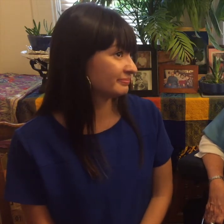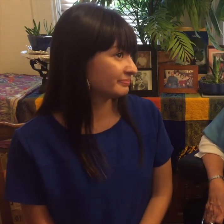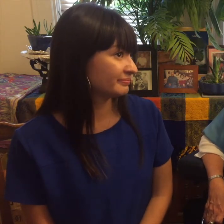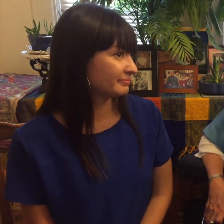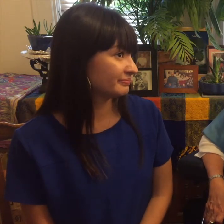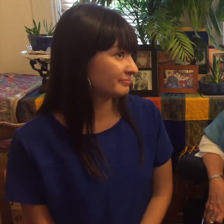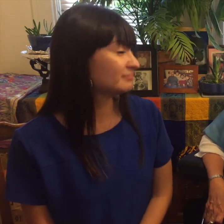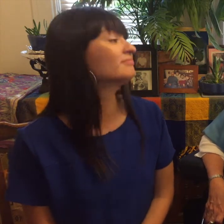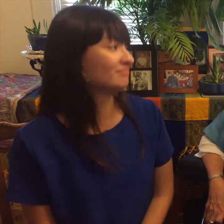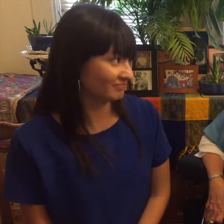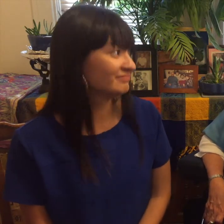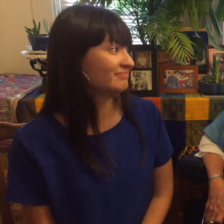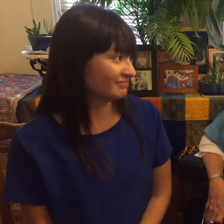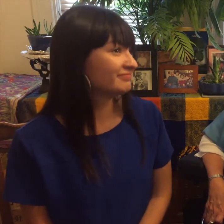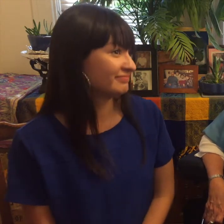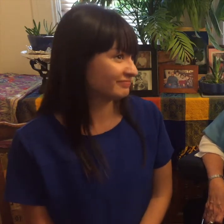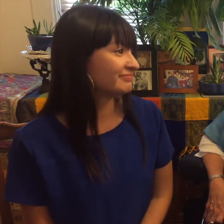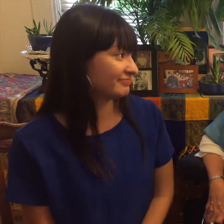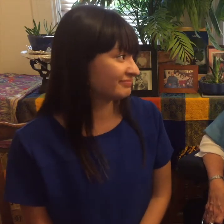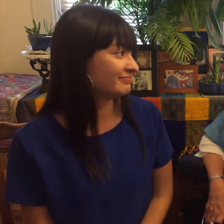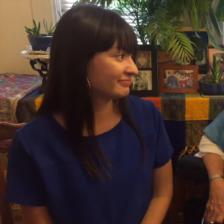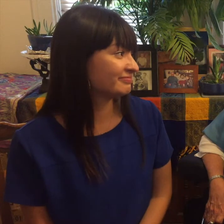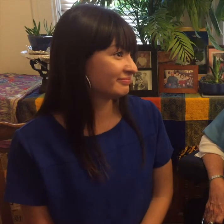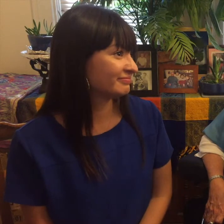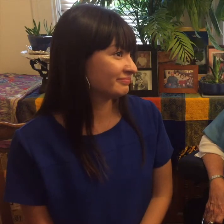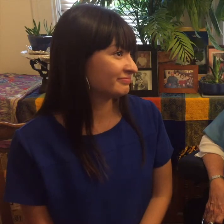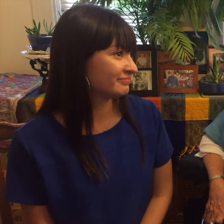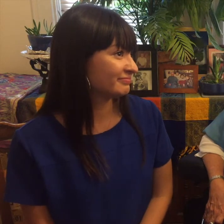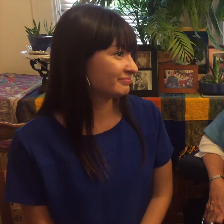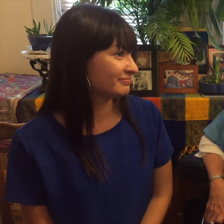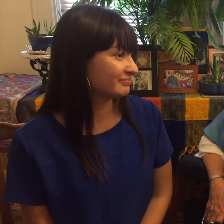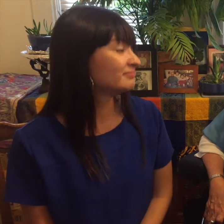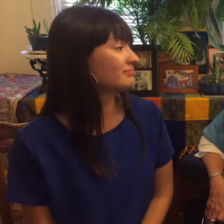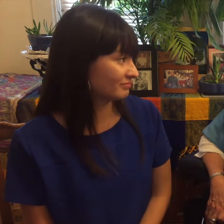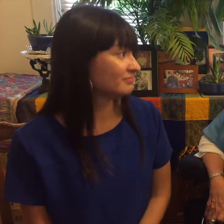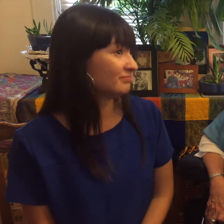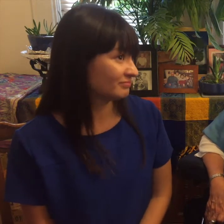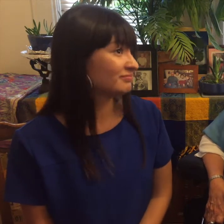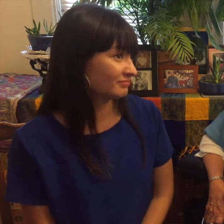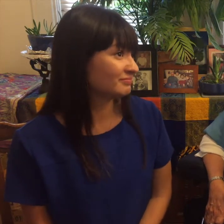more and more universities are accepting sign language as an official language